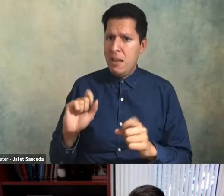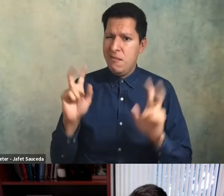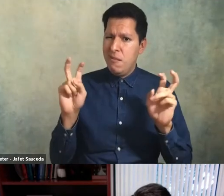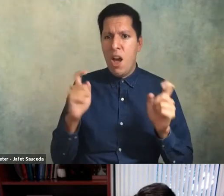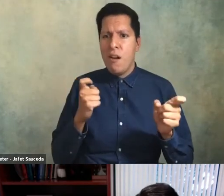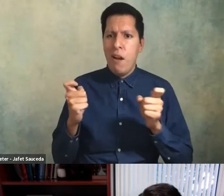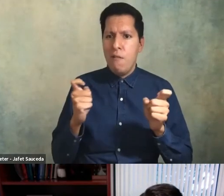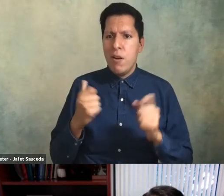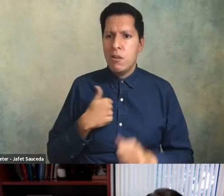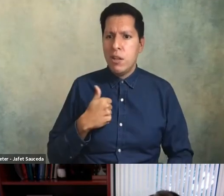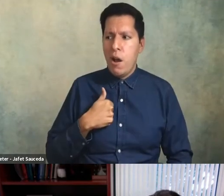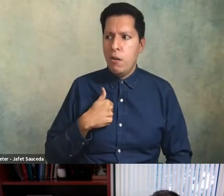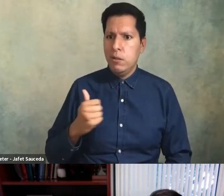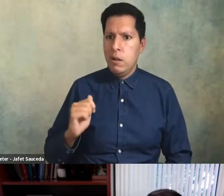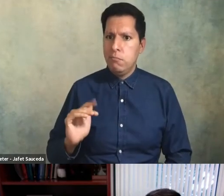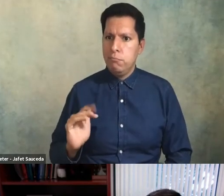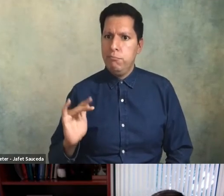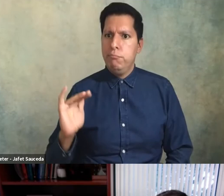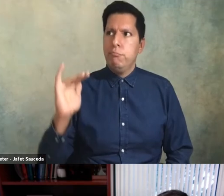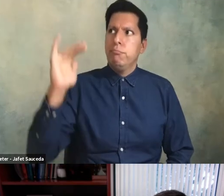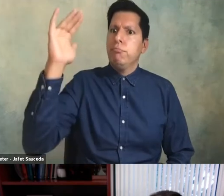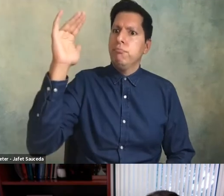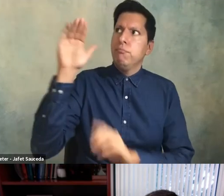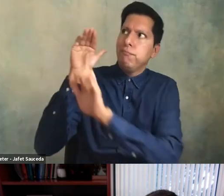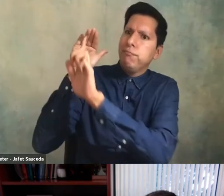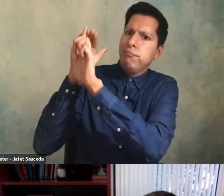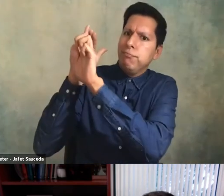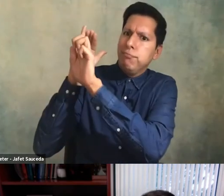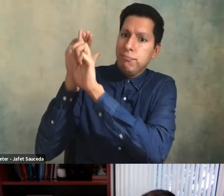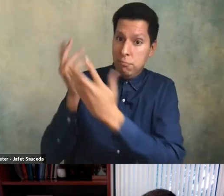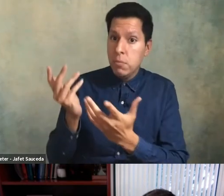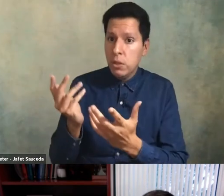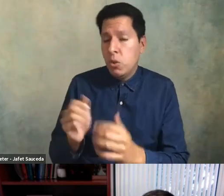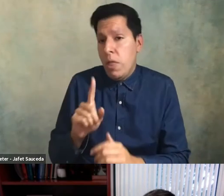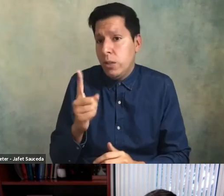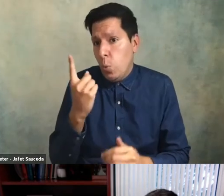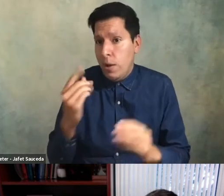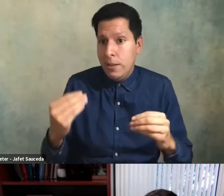uh with high levels of accountability so i do have an inspiring example of how we did that at penn